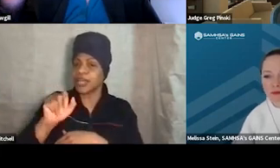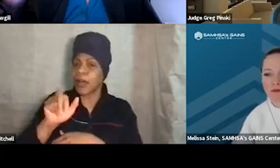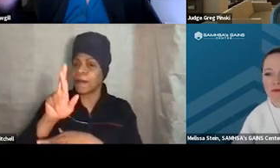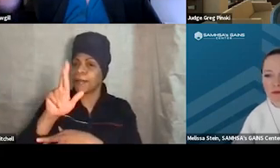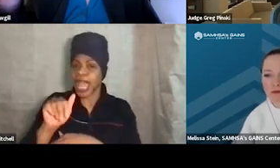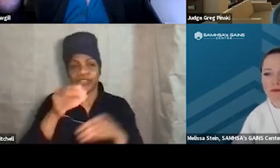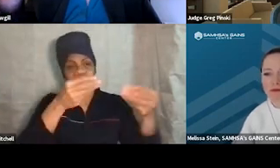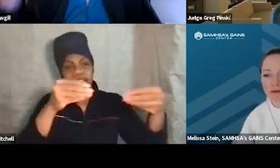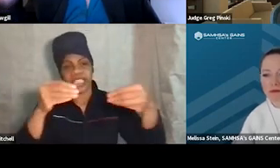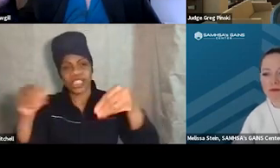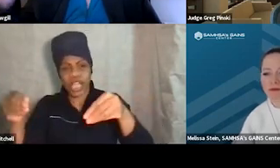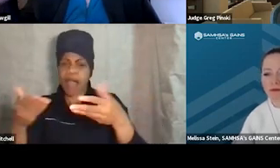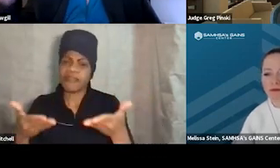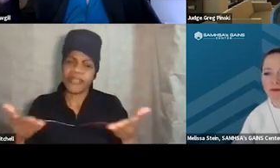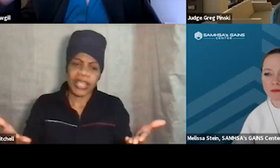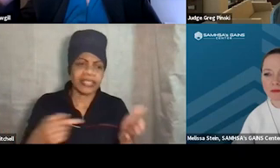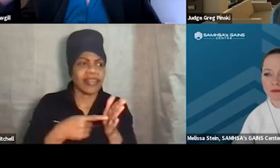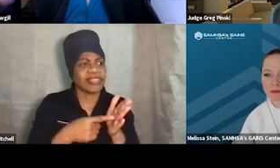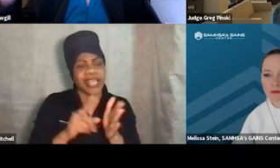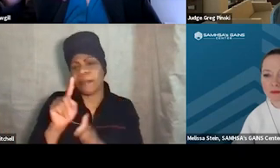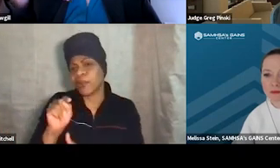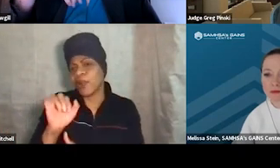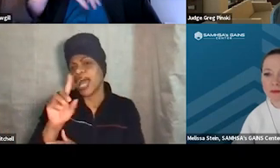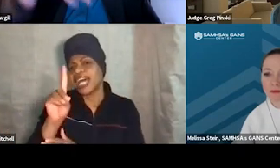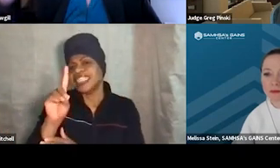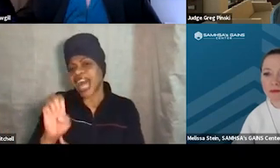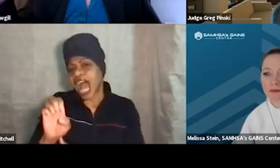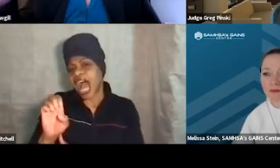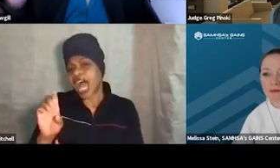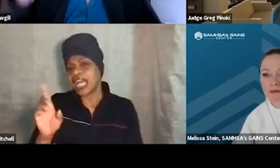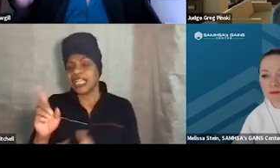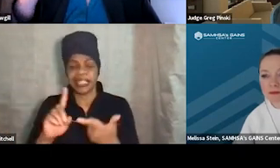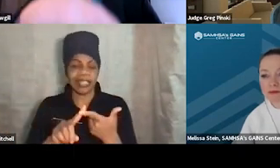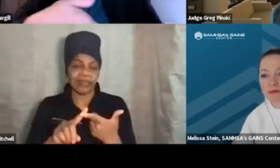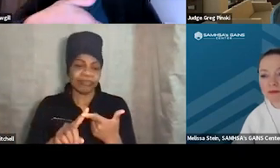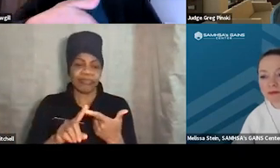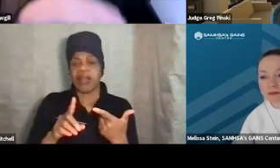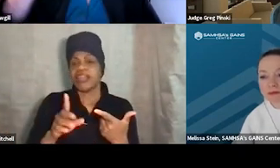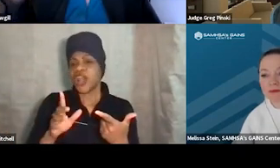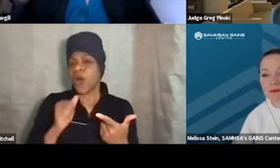typically like Tide detergent, feminine products, you know, formula.